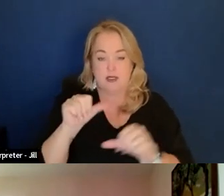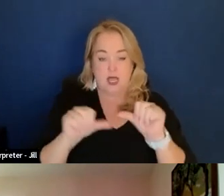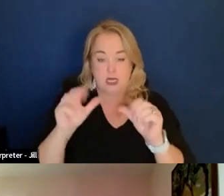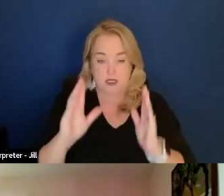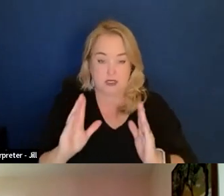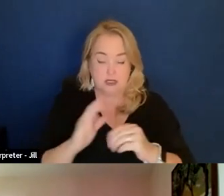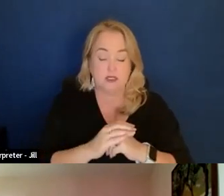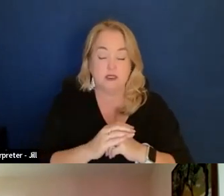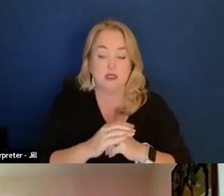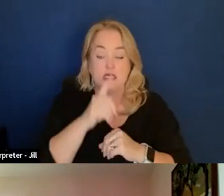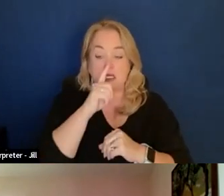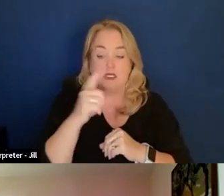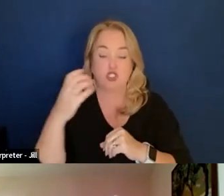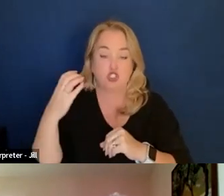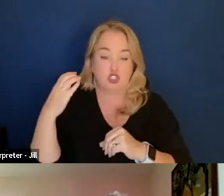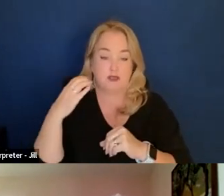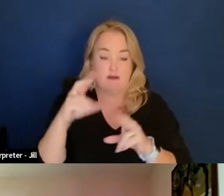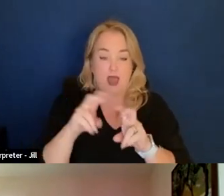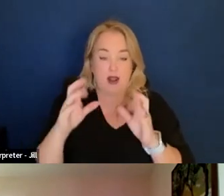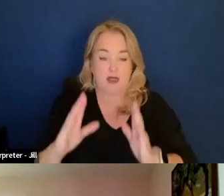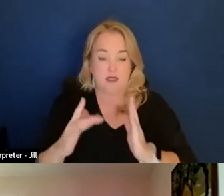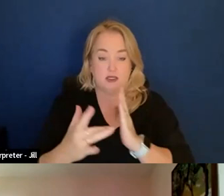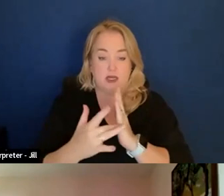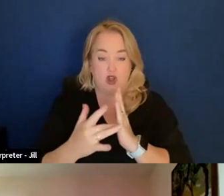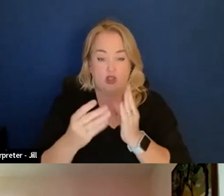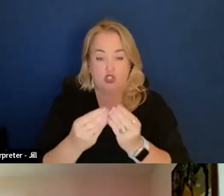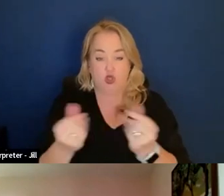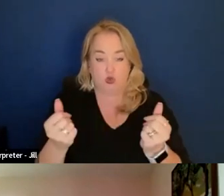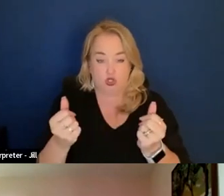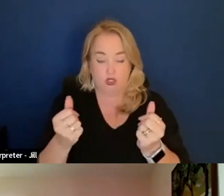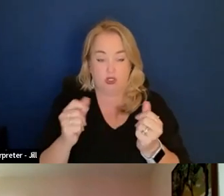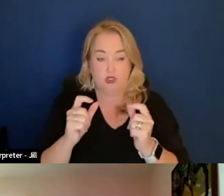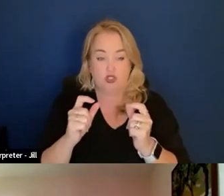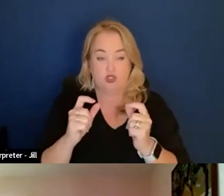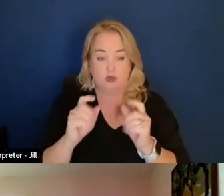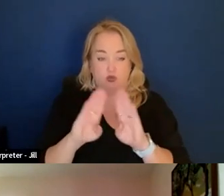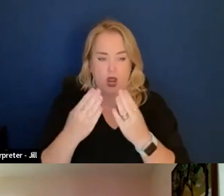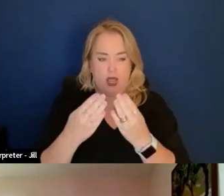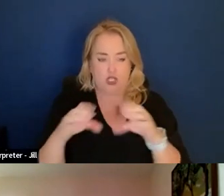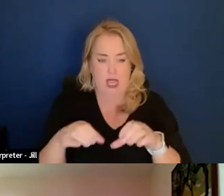He is serving as chief analyst and technology solutions branch, acting,